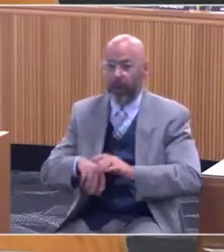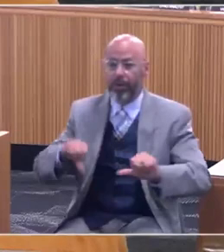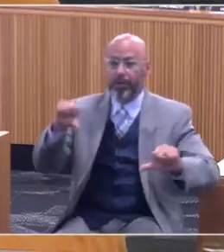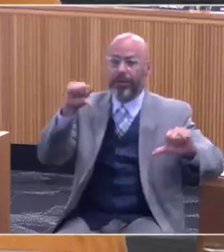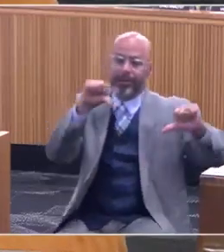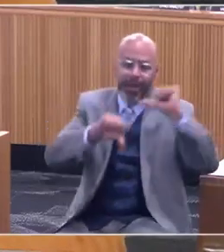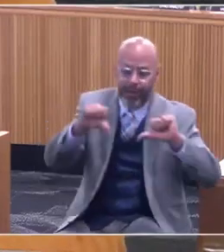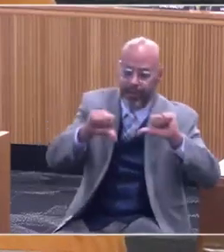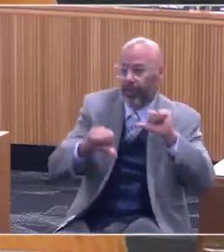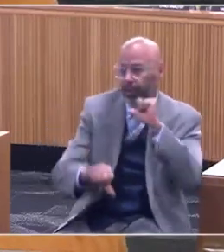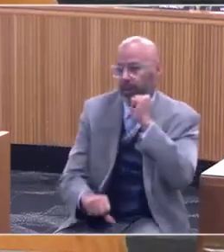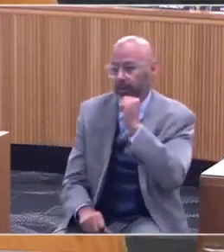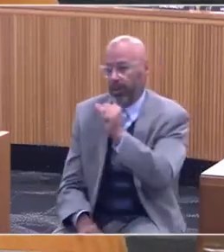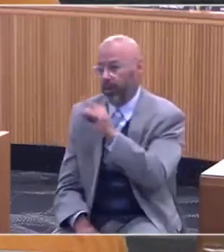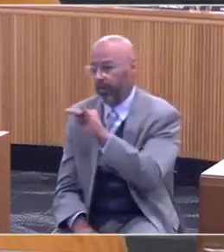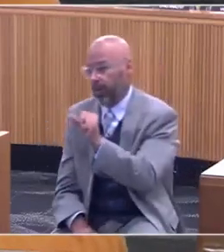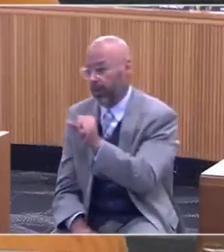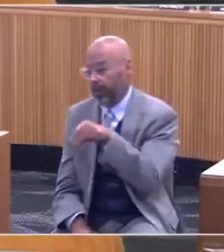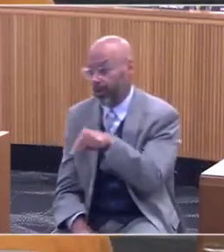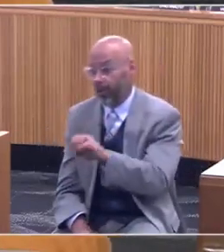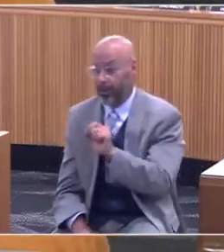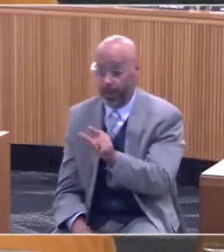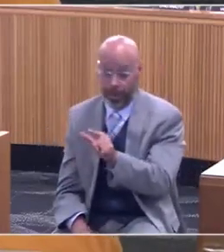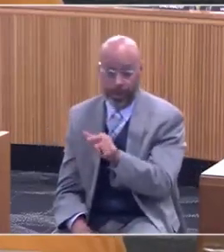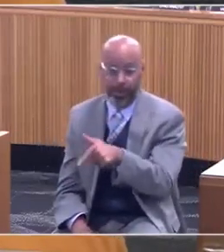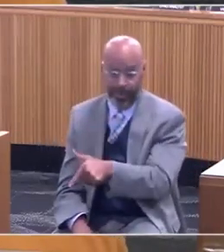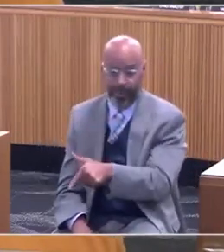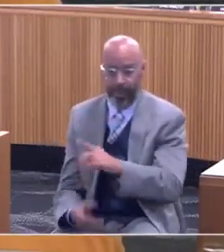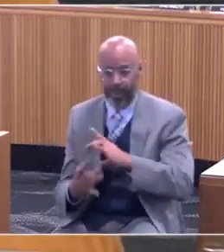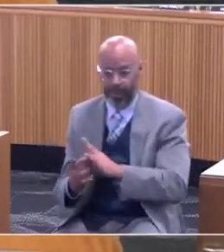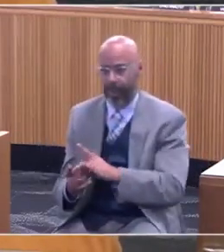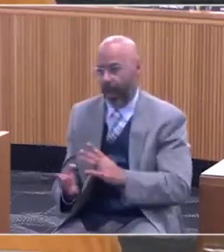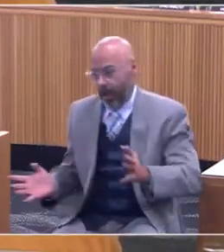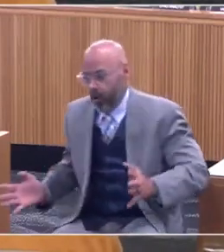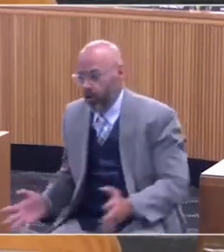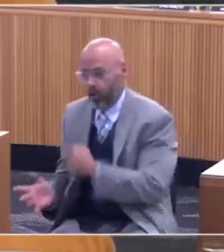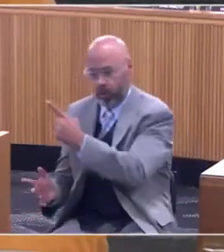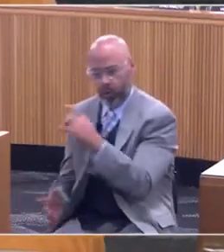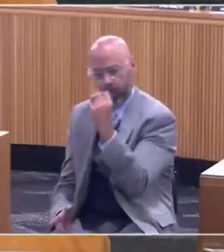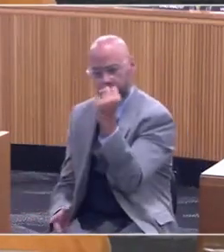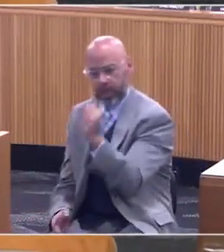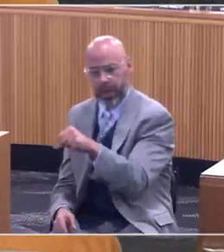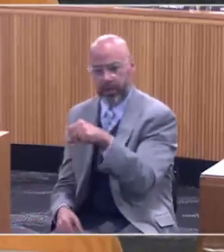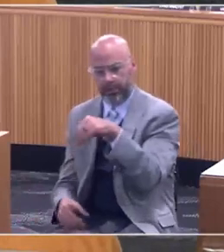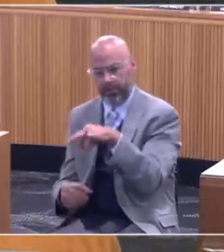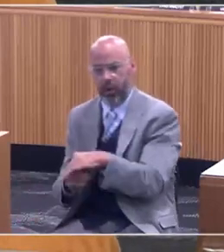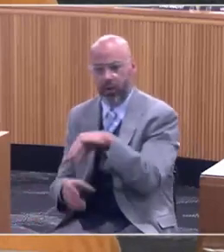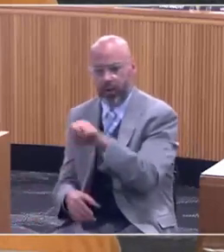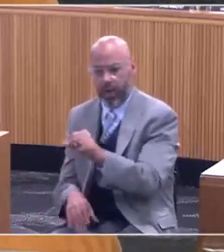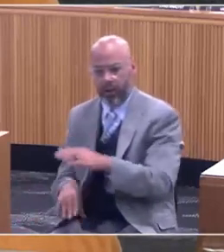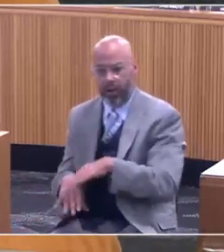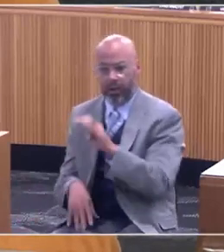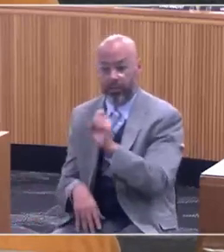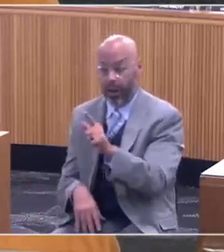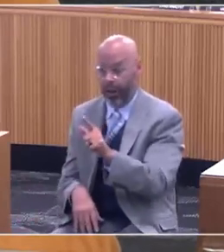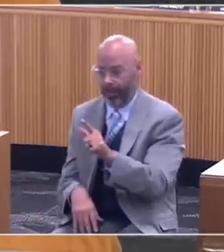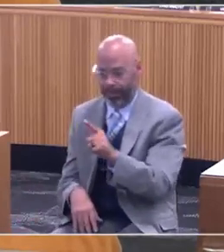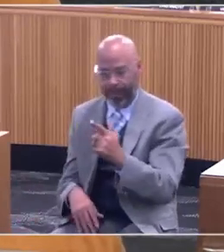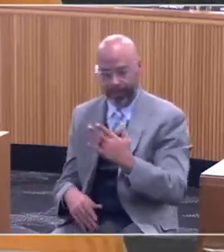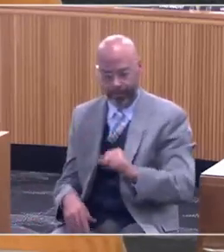That is what this bill's about. I highly encourage your Yes vote. I'm really proud that we can come today with language that we all feel can work